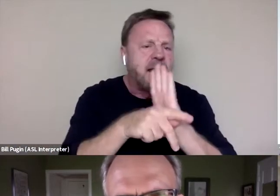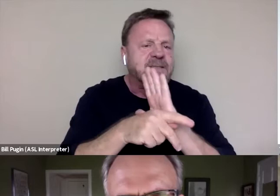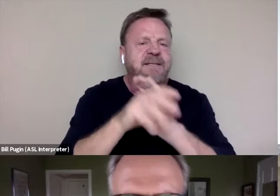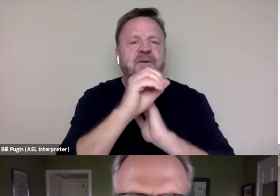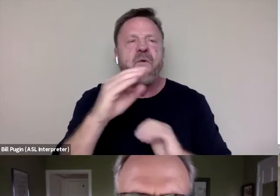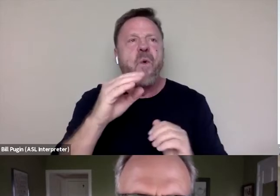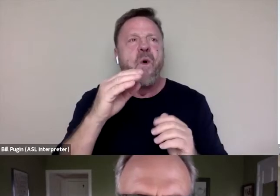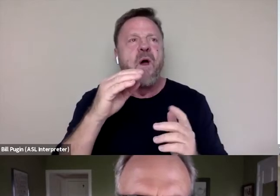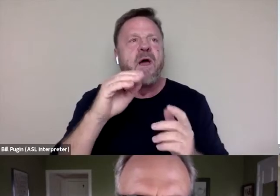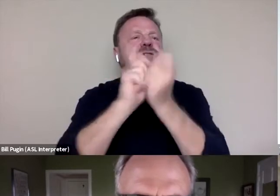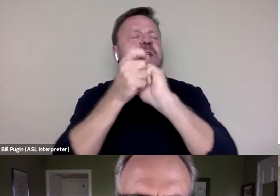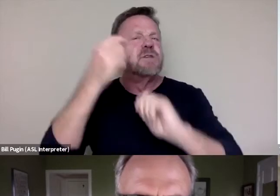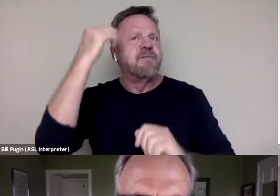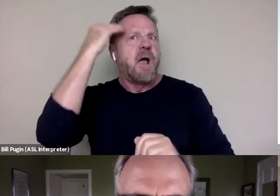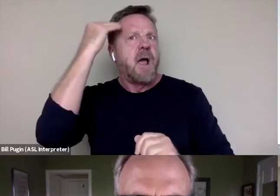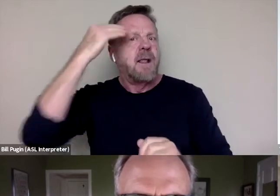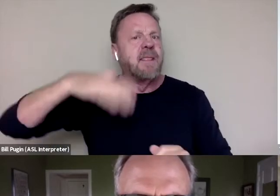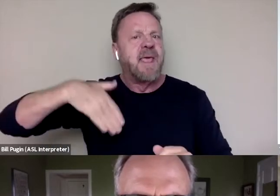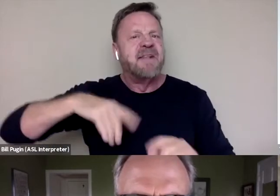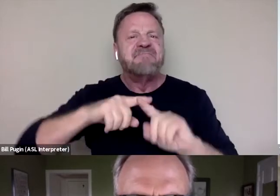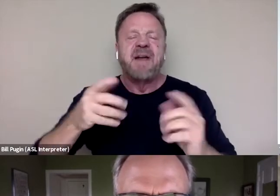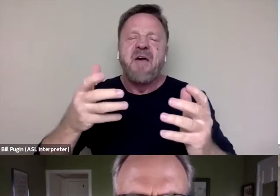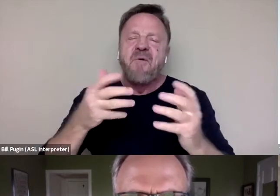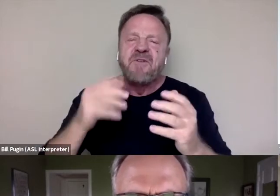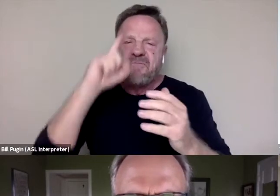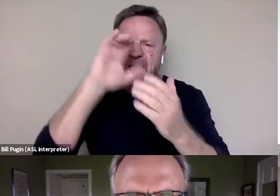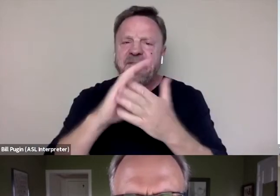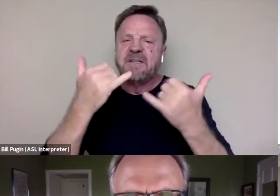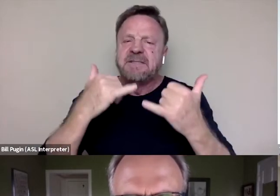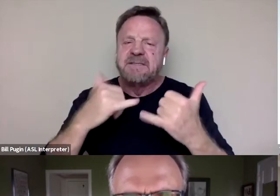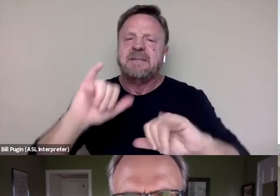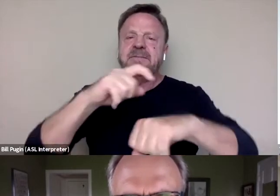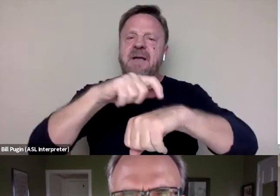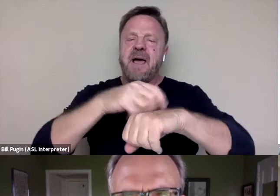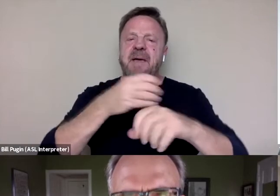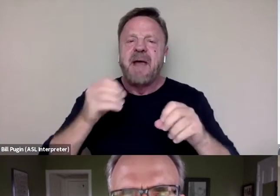but I I'd like to believe there's still time and there's still an opportunity for that to happen.